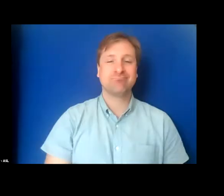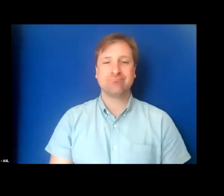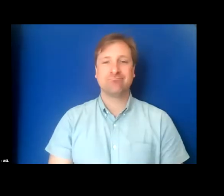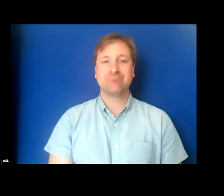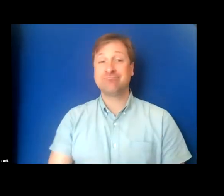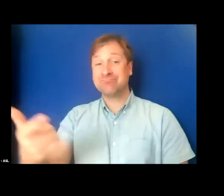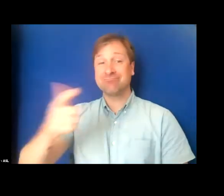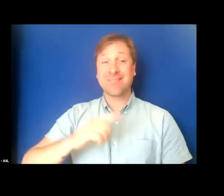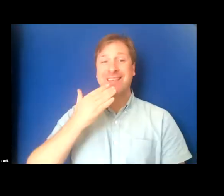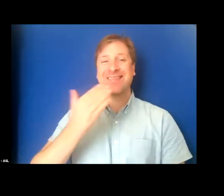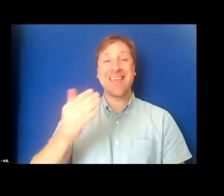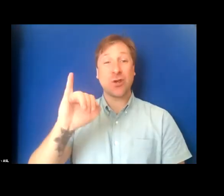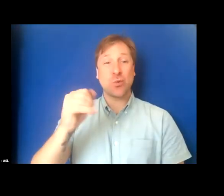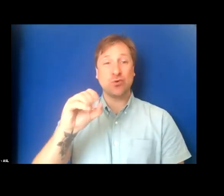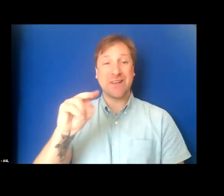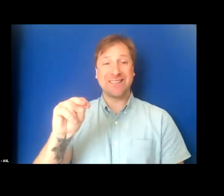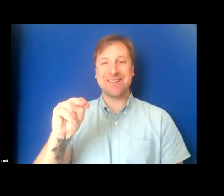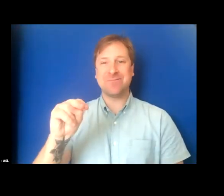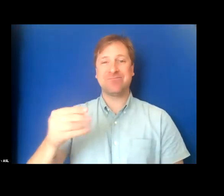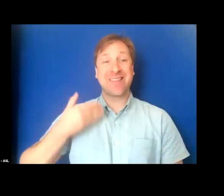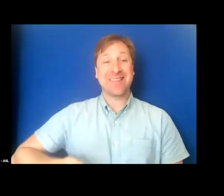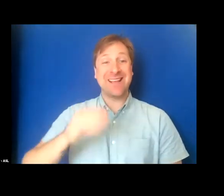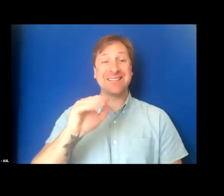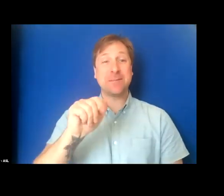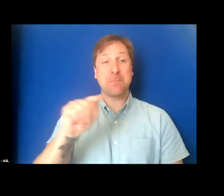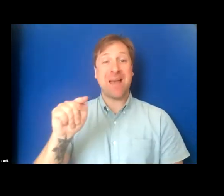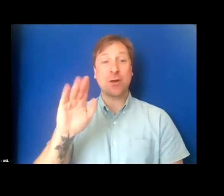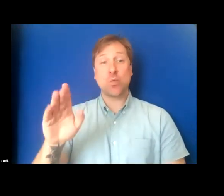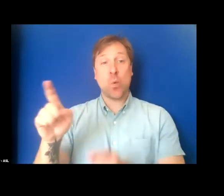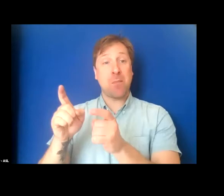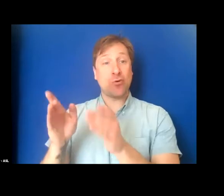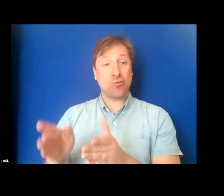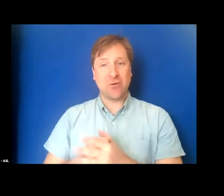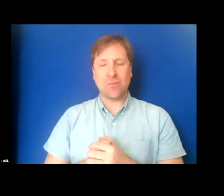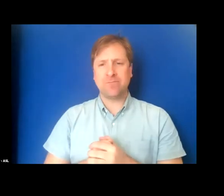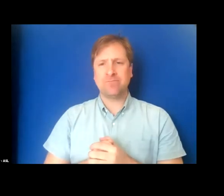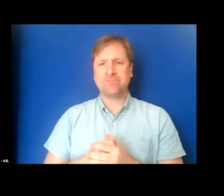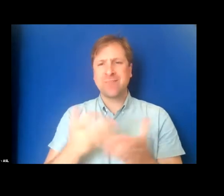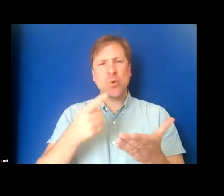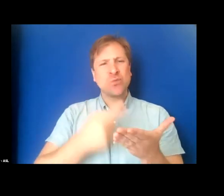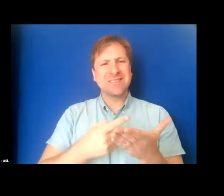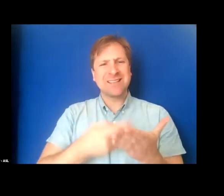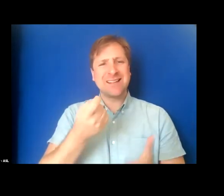Thank you, Jason. So this is Matt again, your moderator. I wanted to talk a little bit about myself.